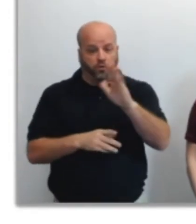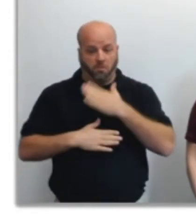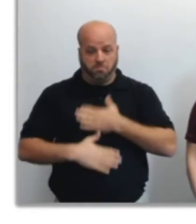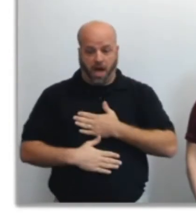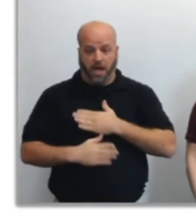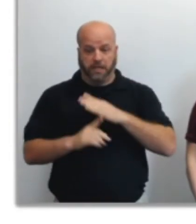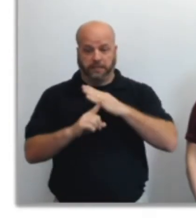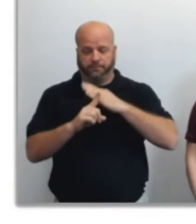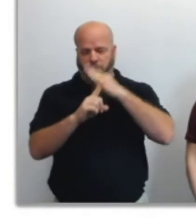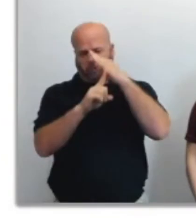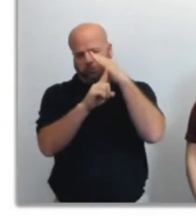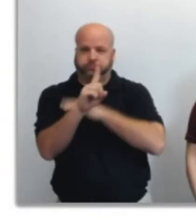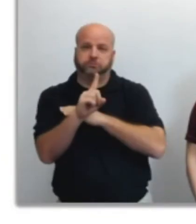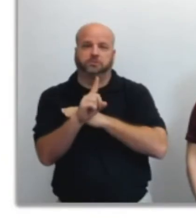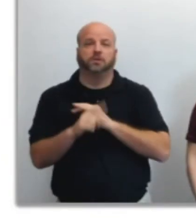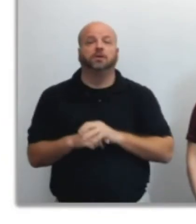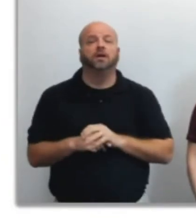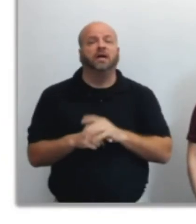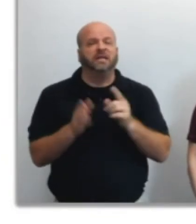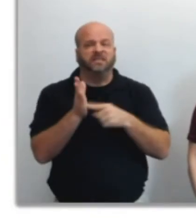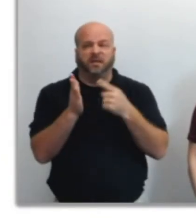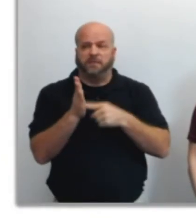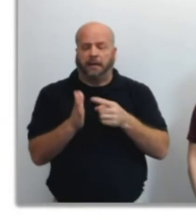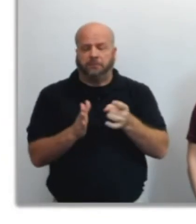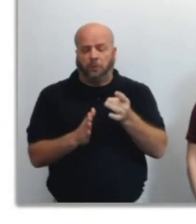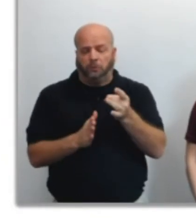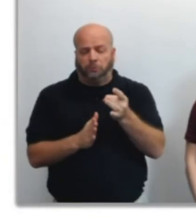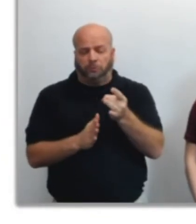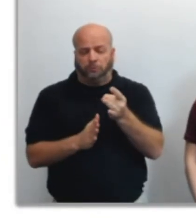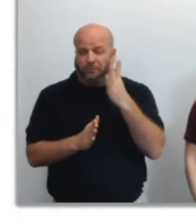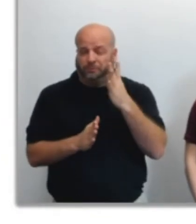Sometimes winter storms are so severe that a Blizzard Warning becomes necessary.